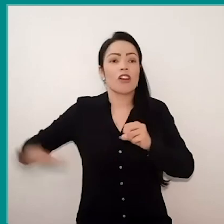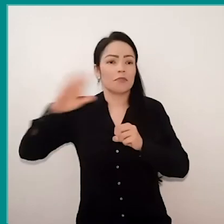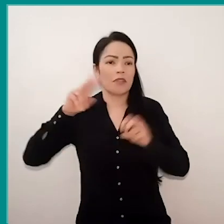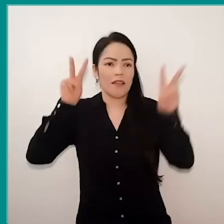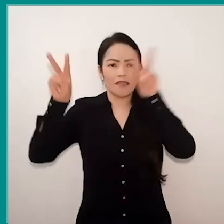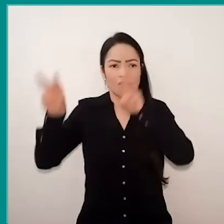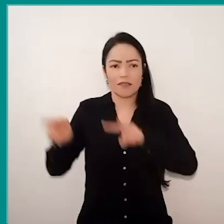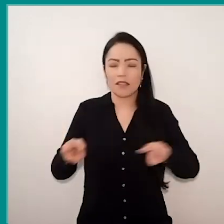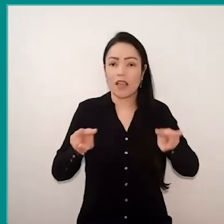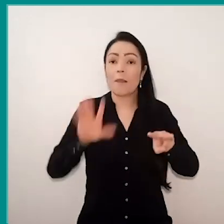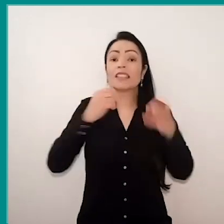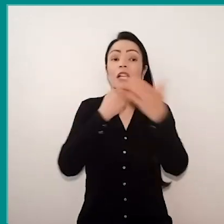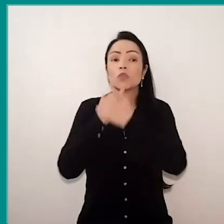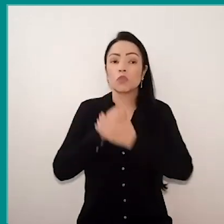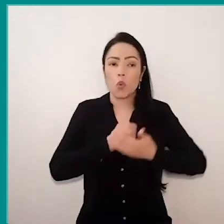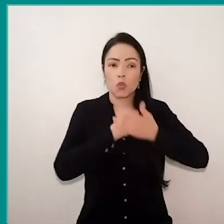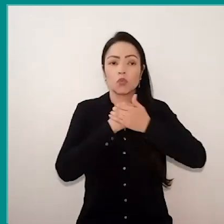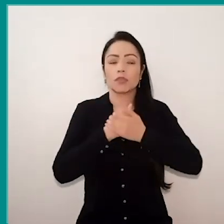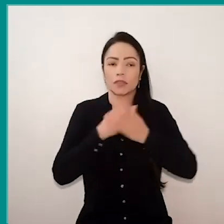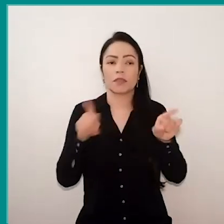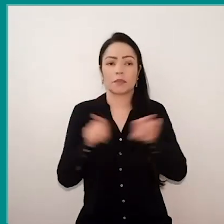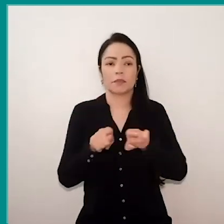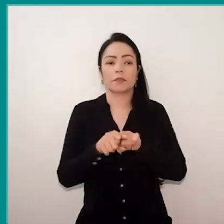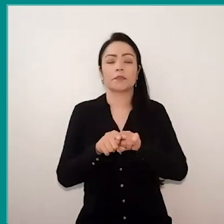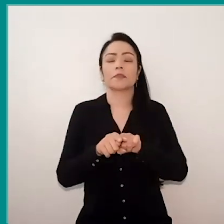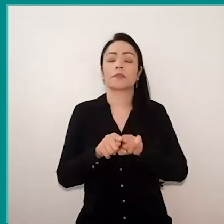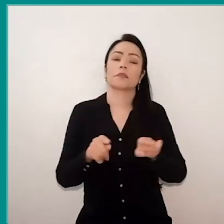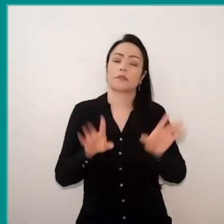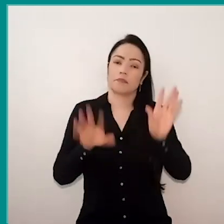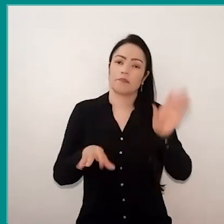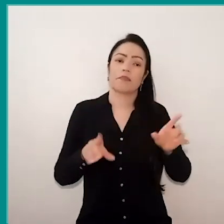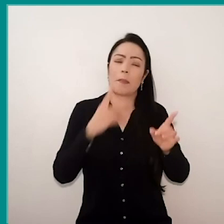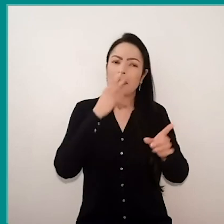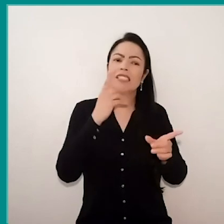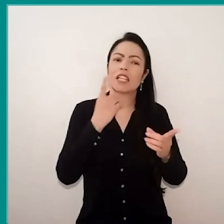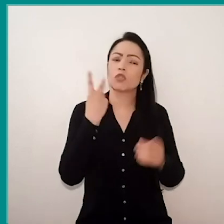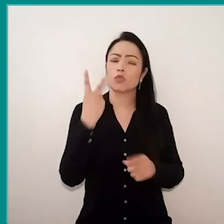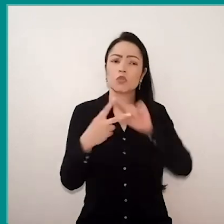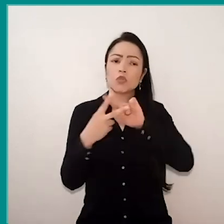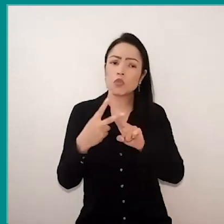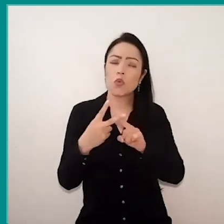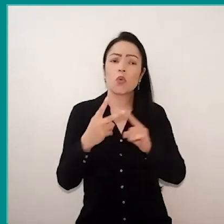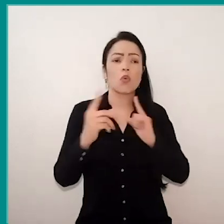it hides a lot, so, it is, in fact, a dialectical relationship. So, Paulo Freire, back there, I was already right when he said that